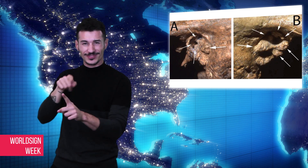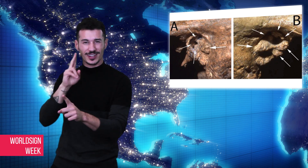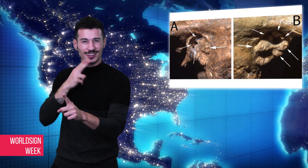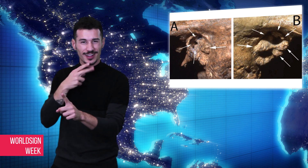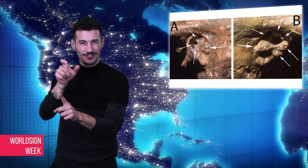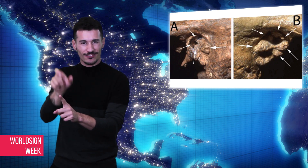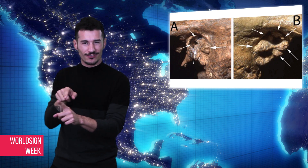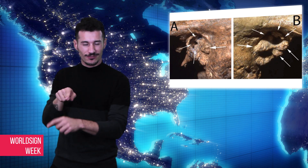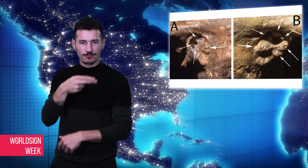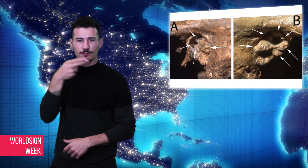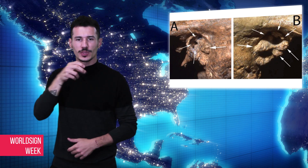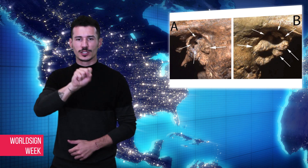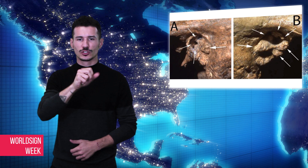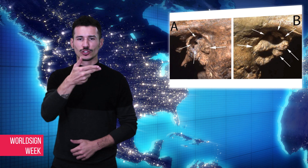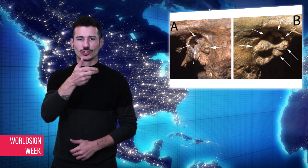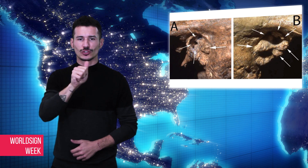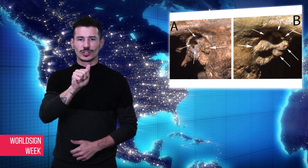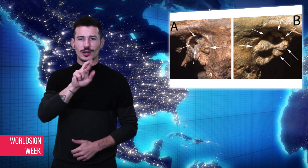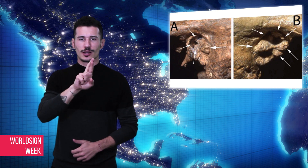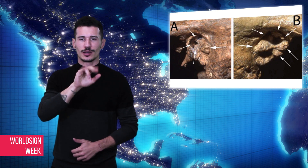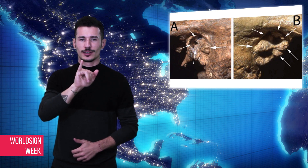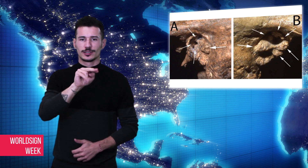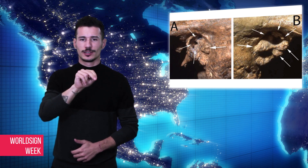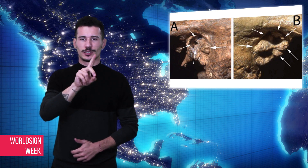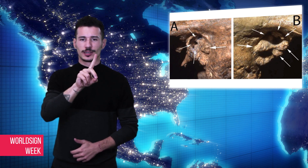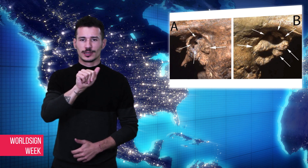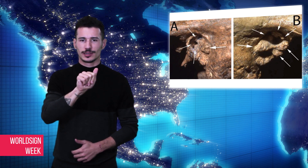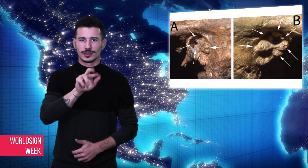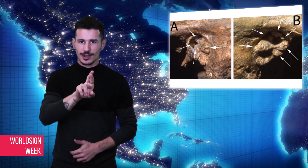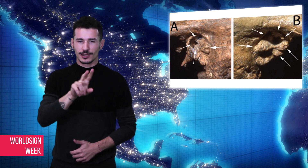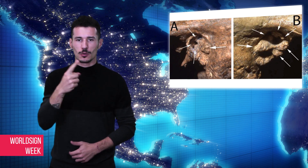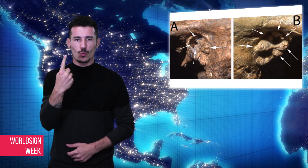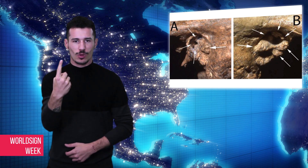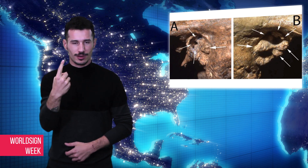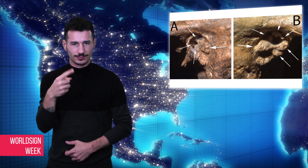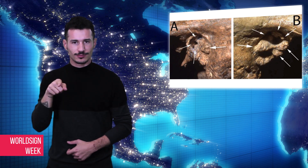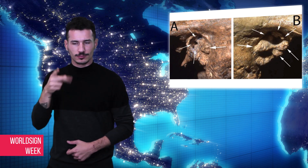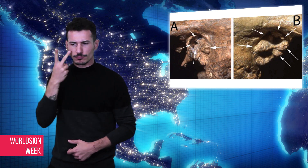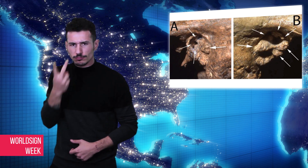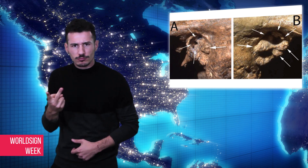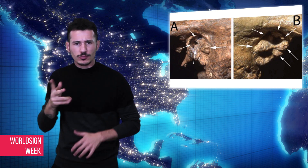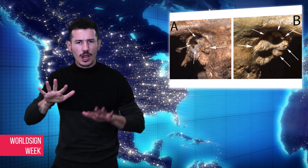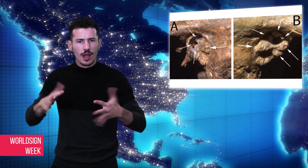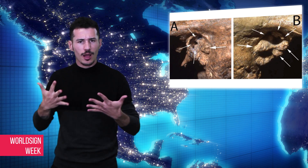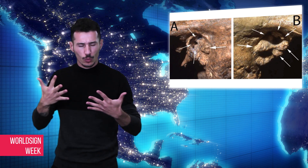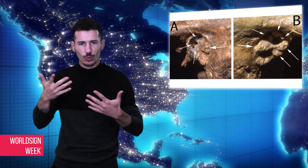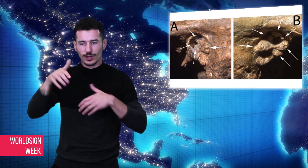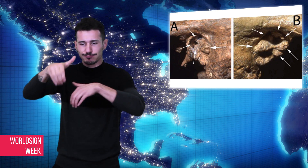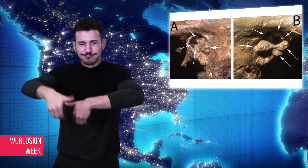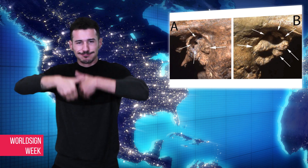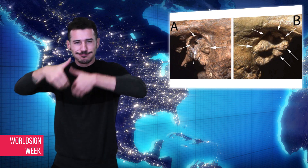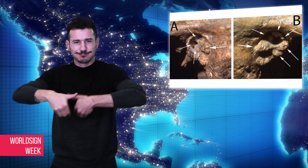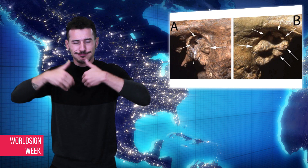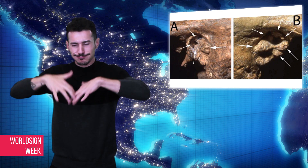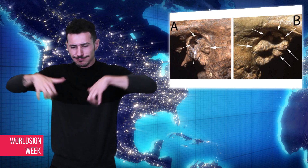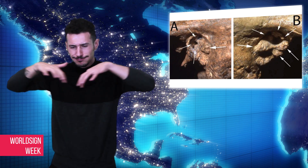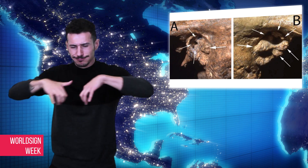Sharindar 1 was found during an excavation in the area now known as